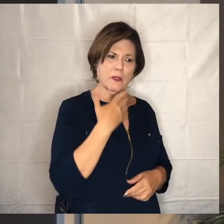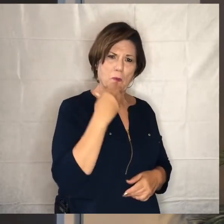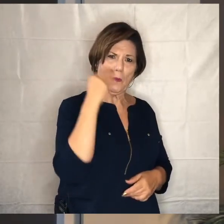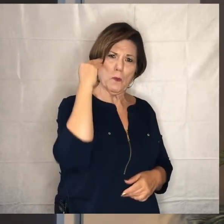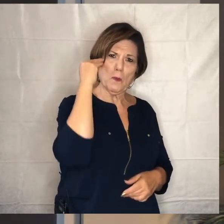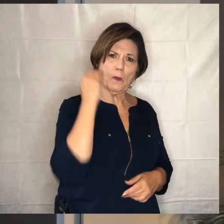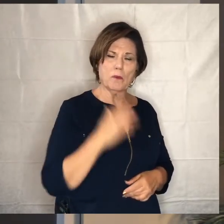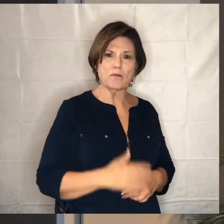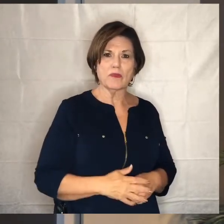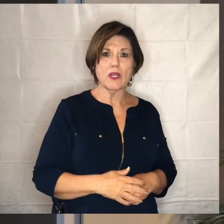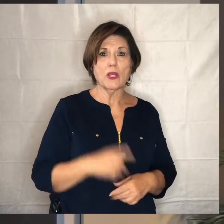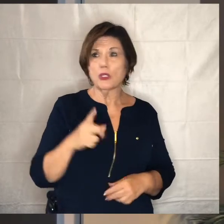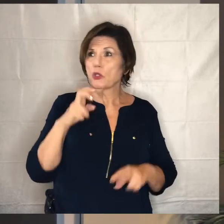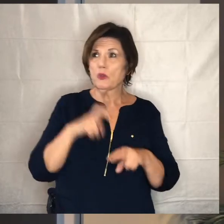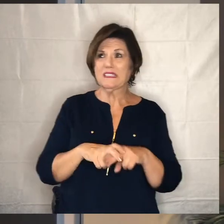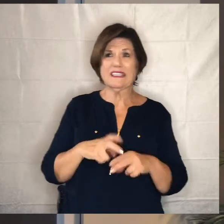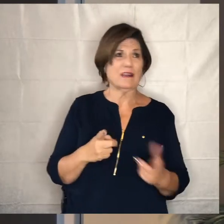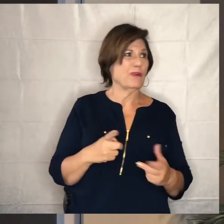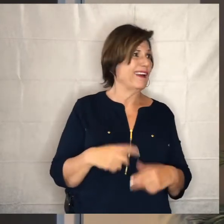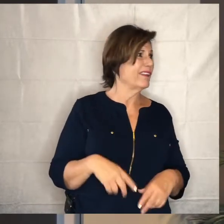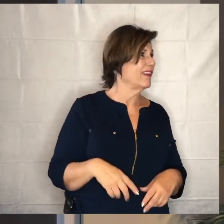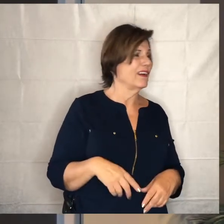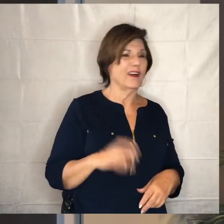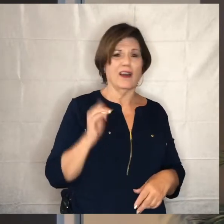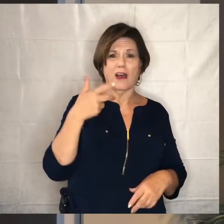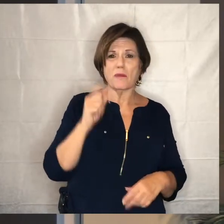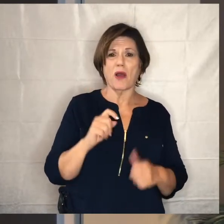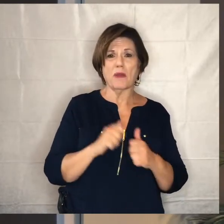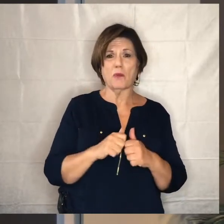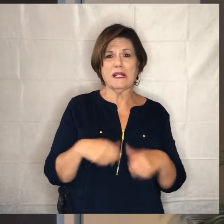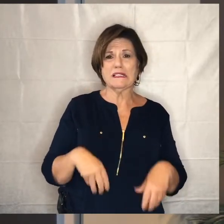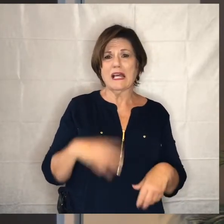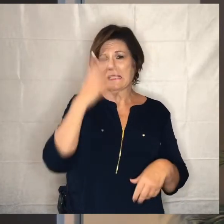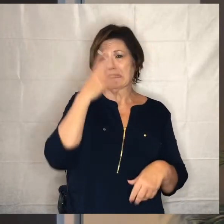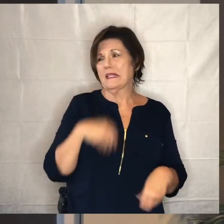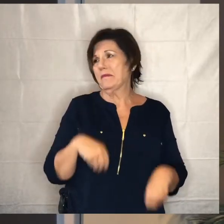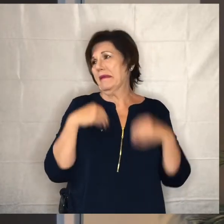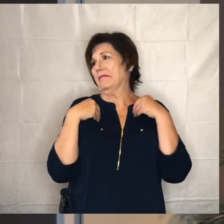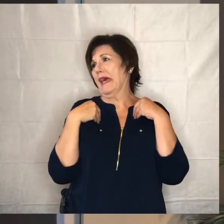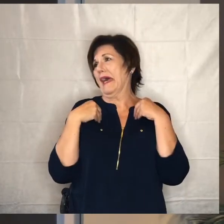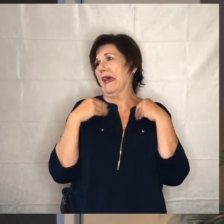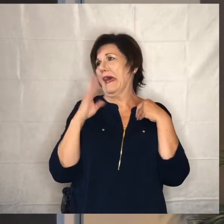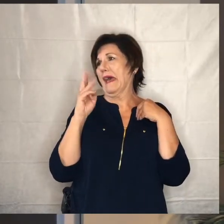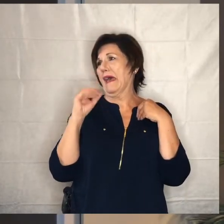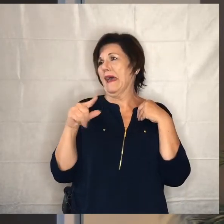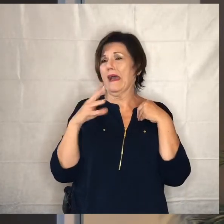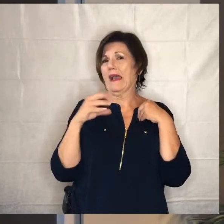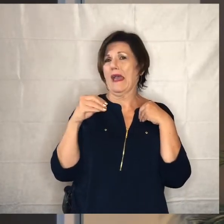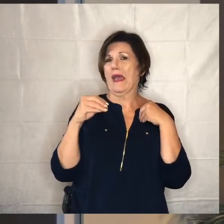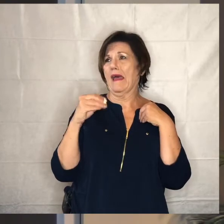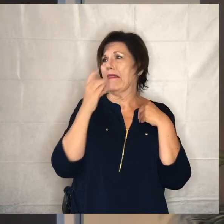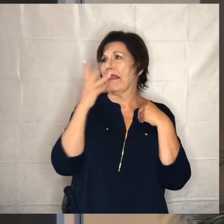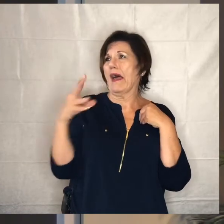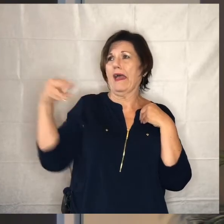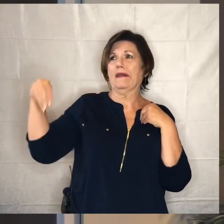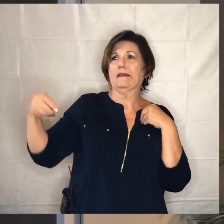if you're sitting in an apartment with a sleeping bag and a lantern it just doesn't sort of translate into like if i lose this it's not a big deal